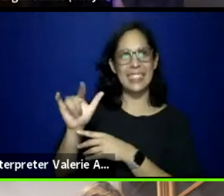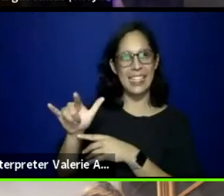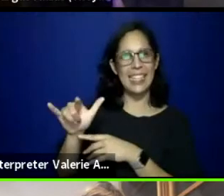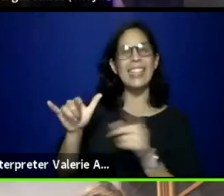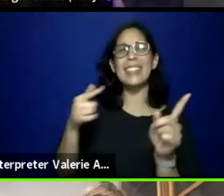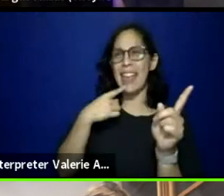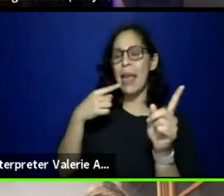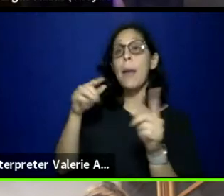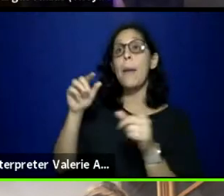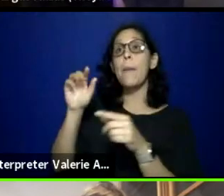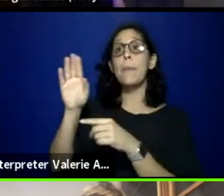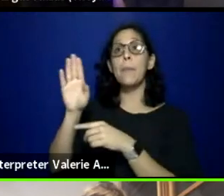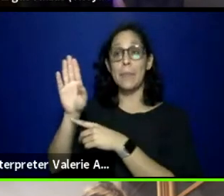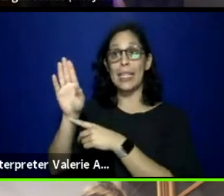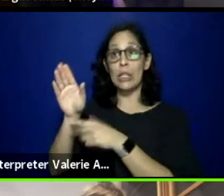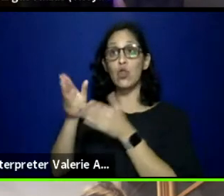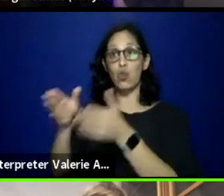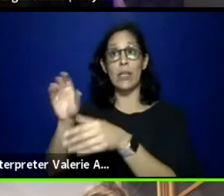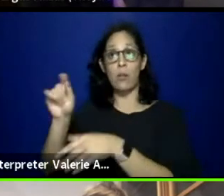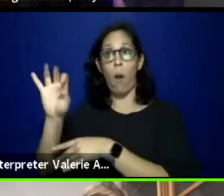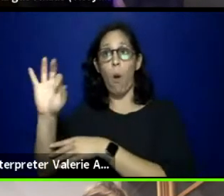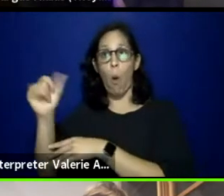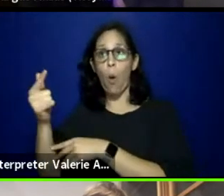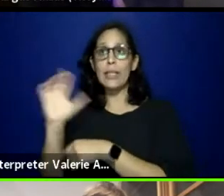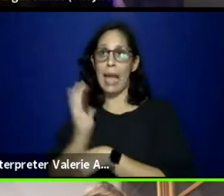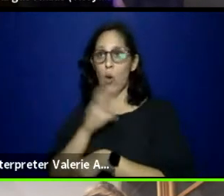got some more events in the New American Theatre Festival,